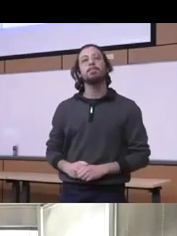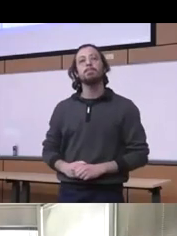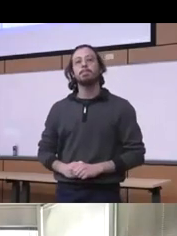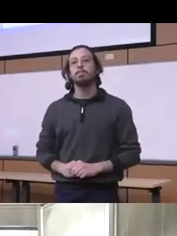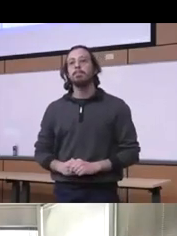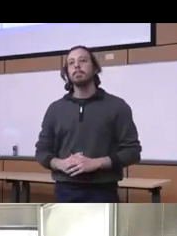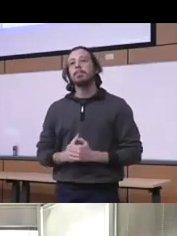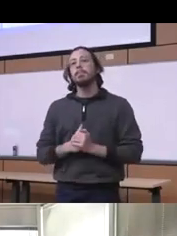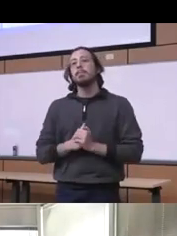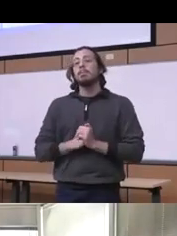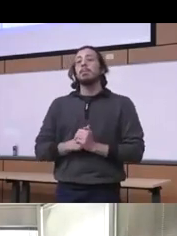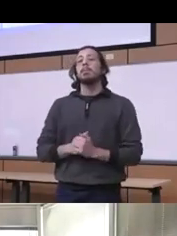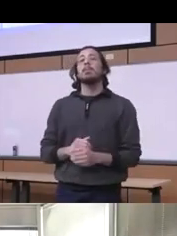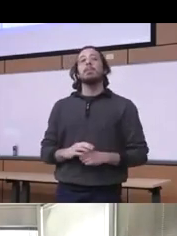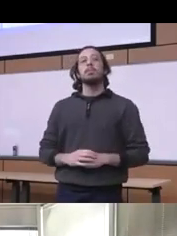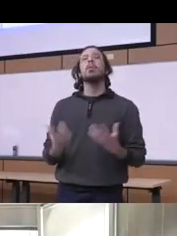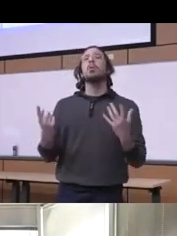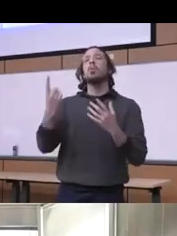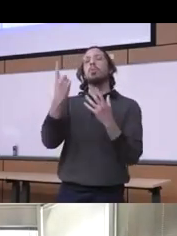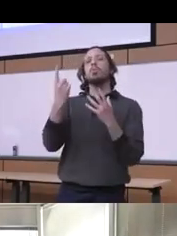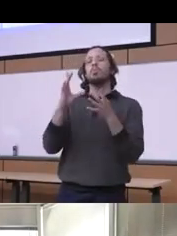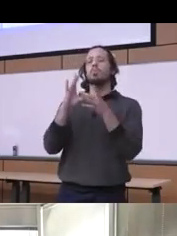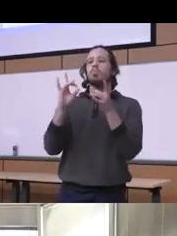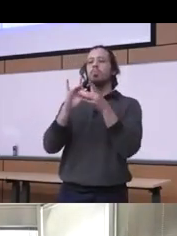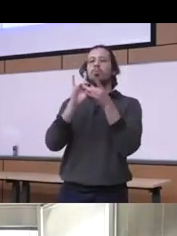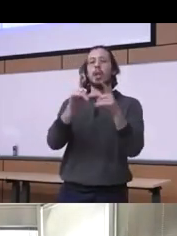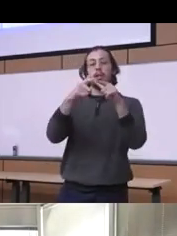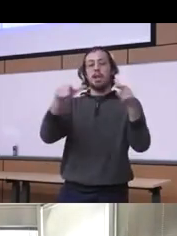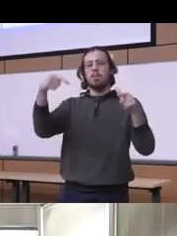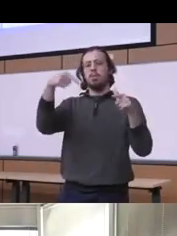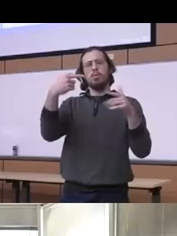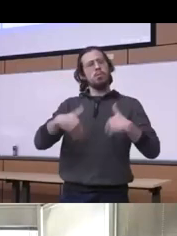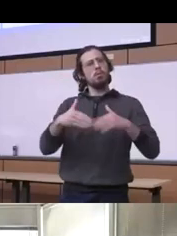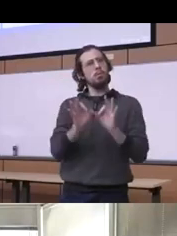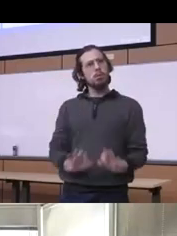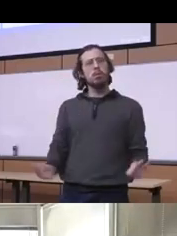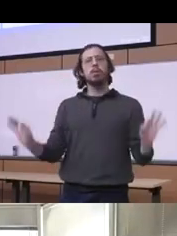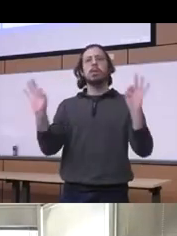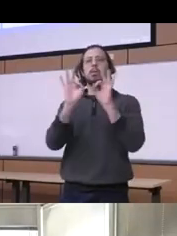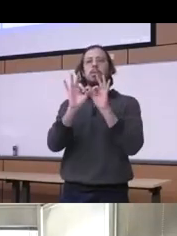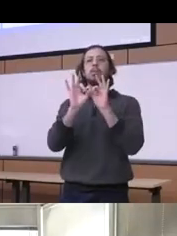and one word also here about language language is huge is it's language can really basically the